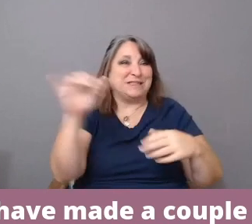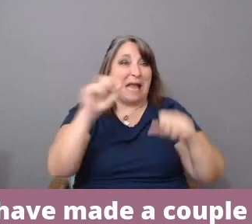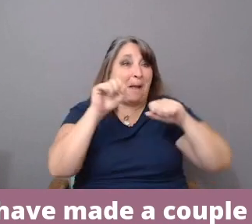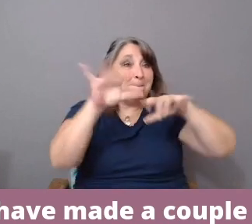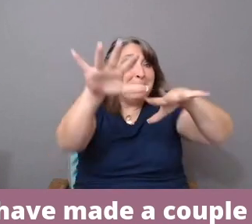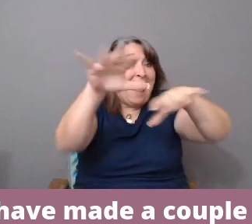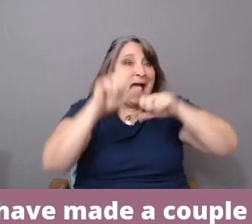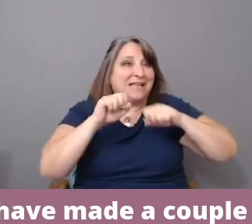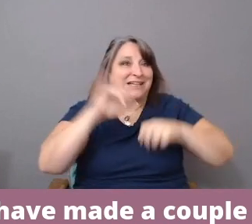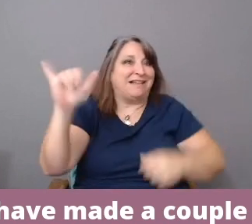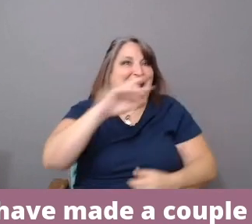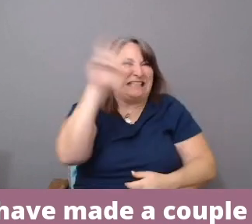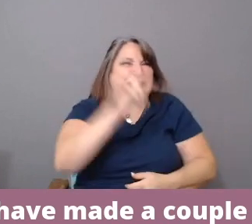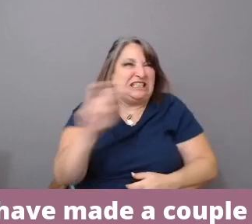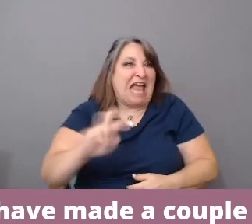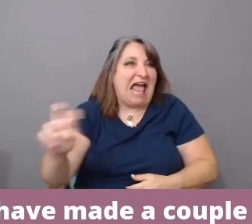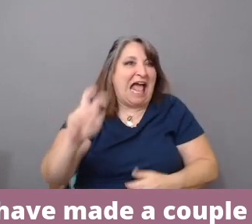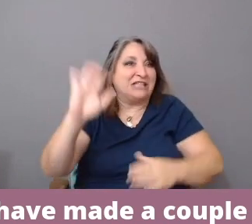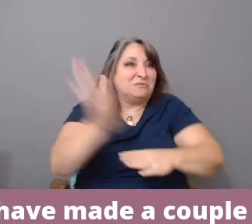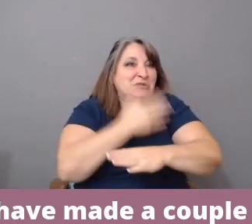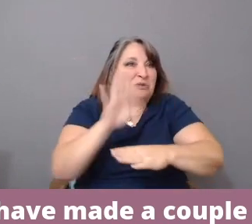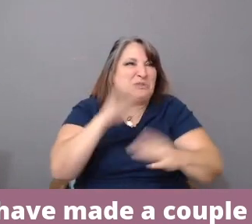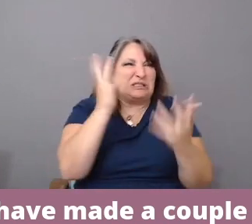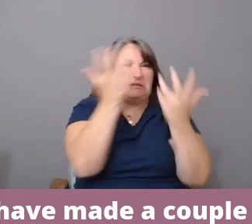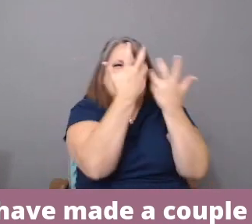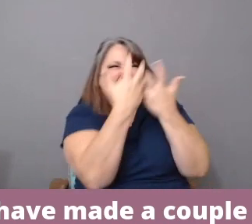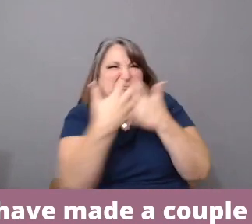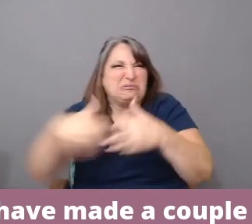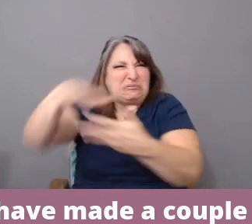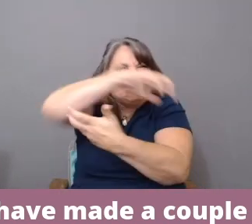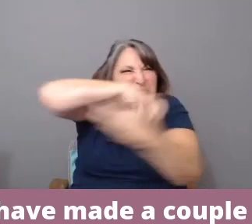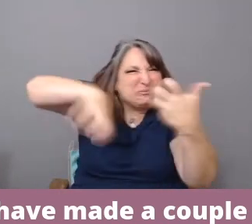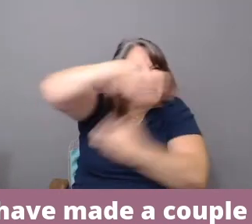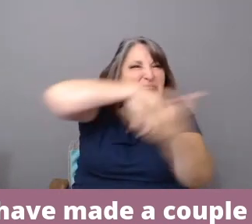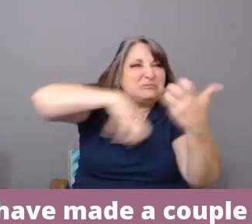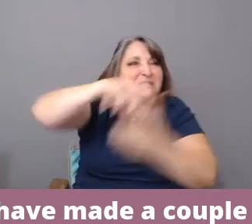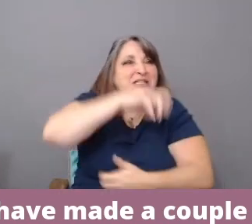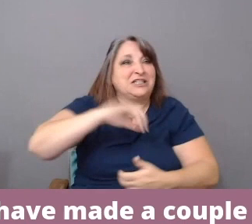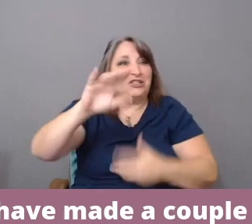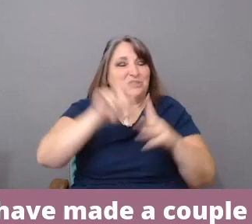that happens when you begin to shape that form.